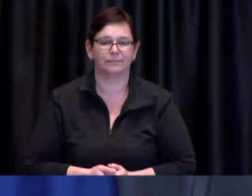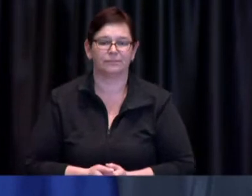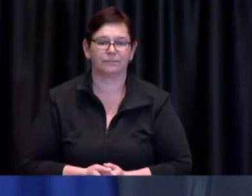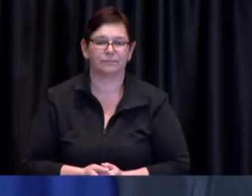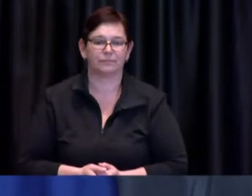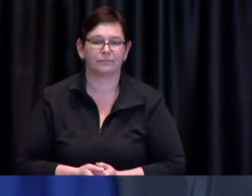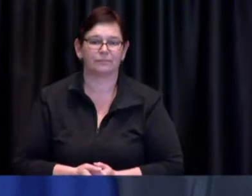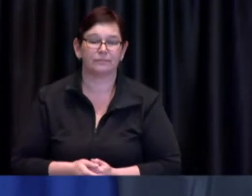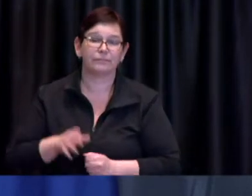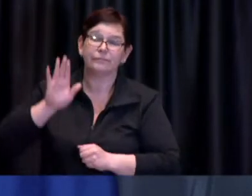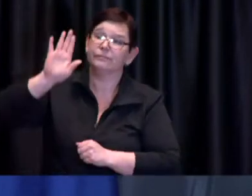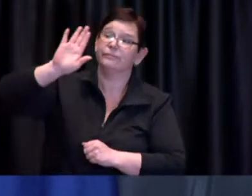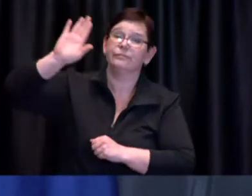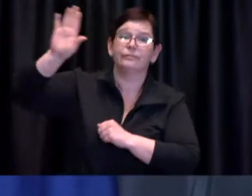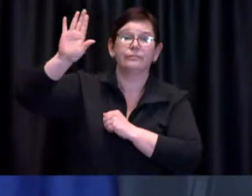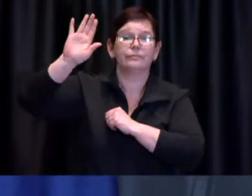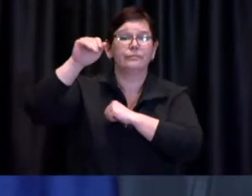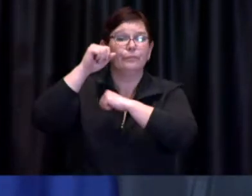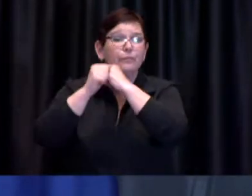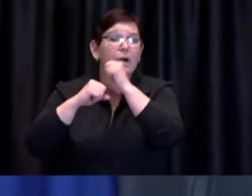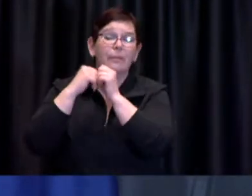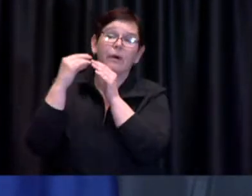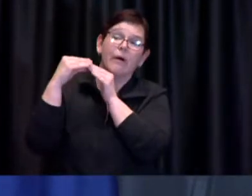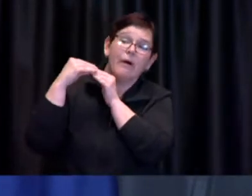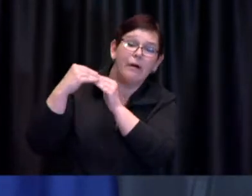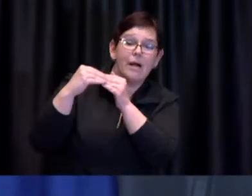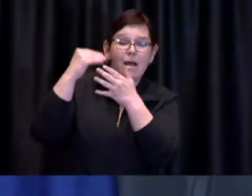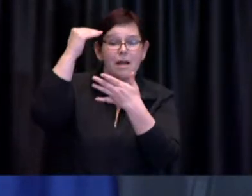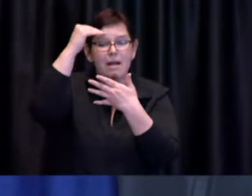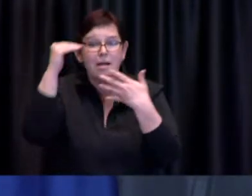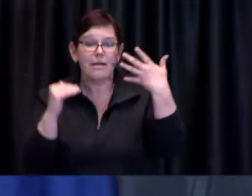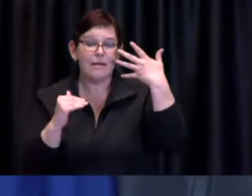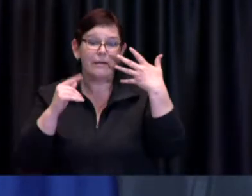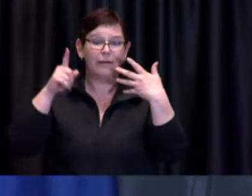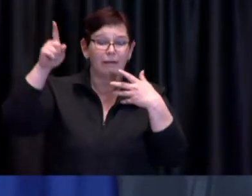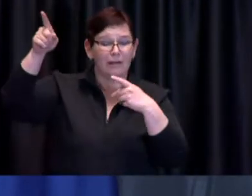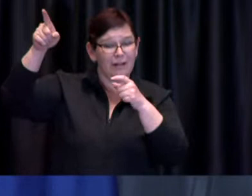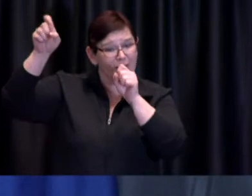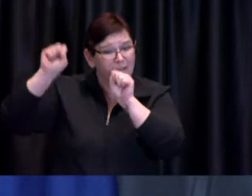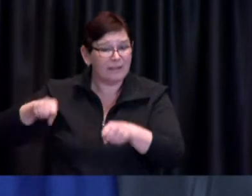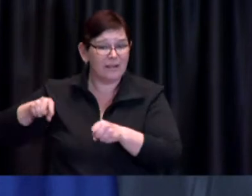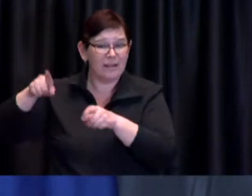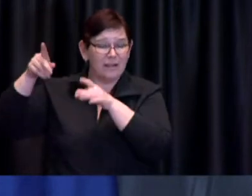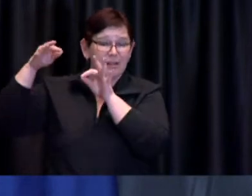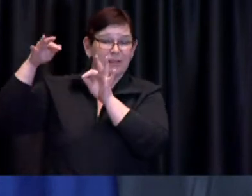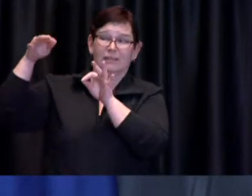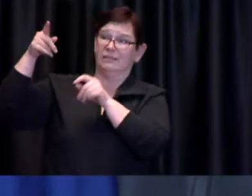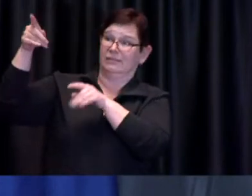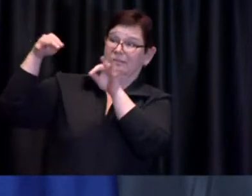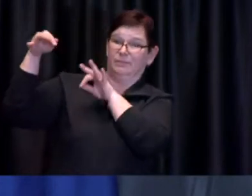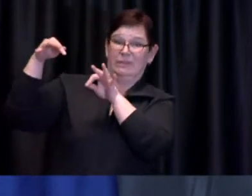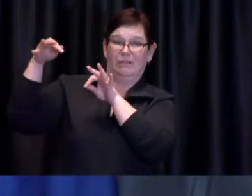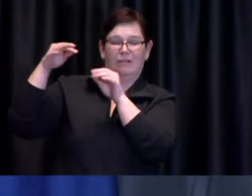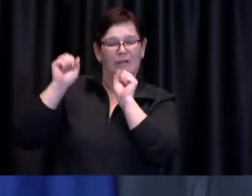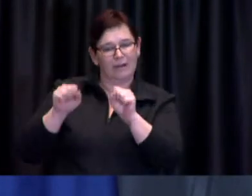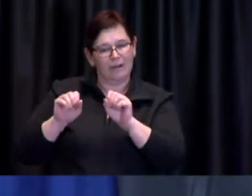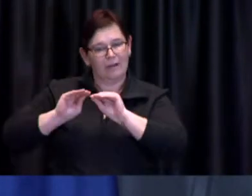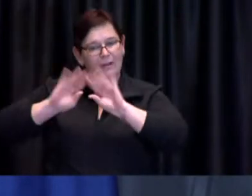quite easily and I think when they're explained they're actually fairly straightforward but rarely do we hear them set out in that way where it sort of speaks to each group and